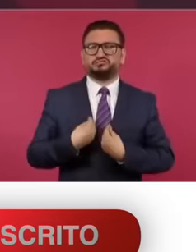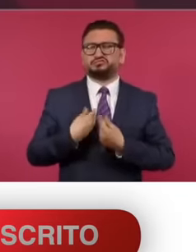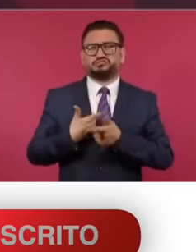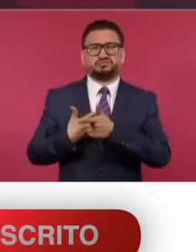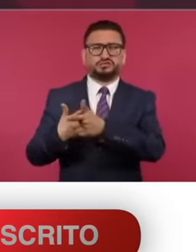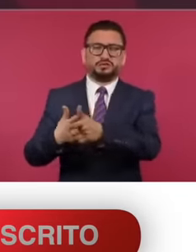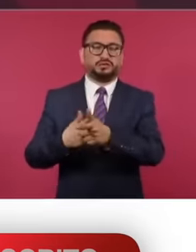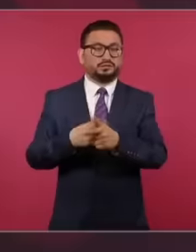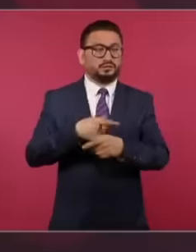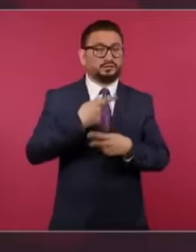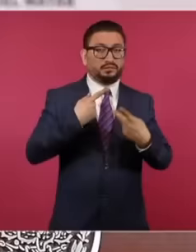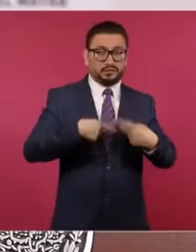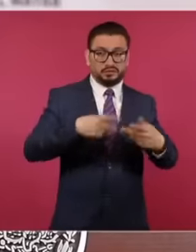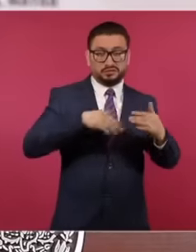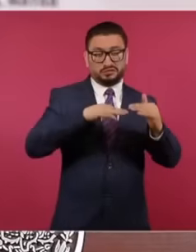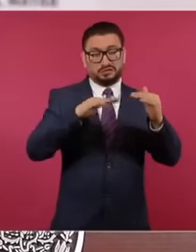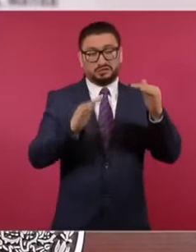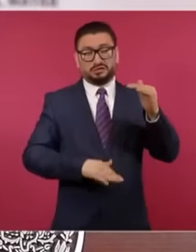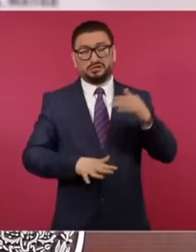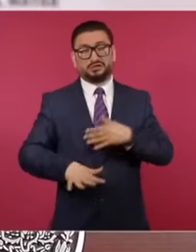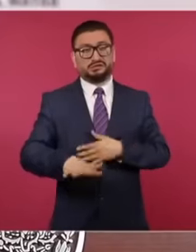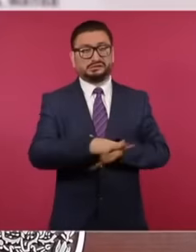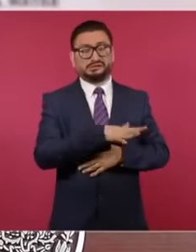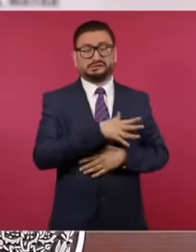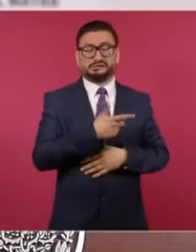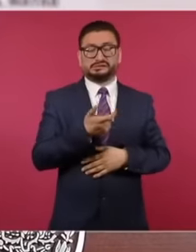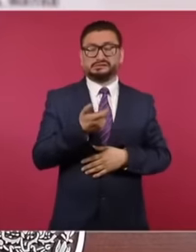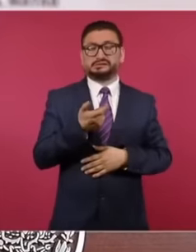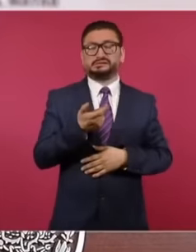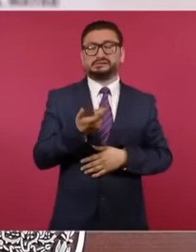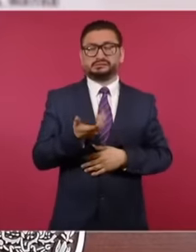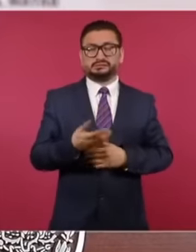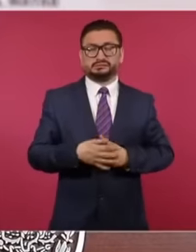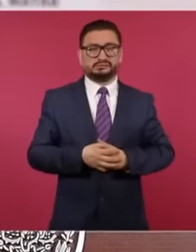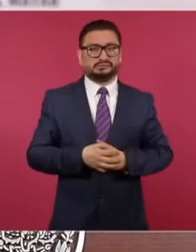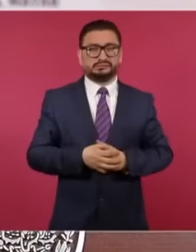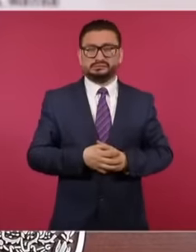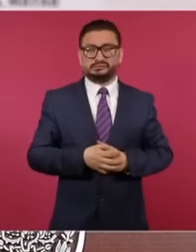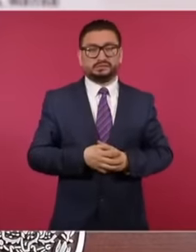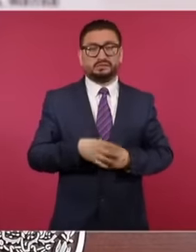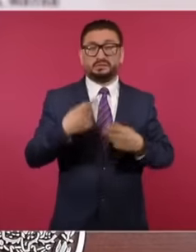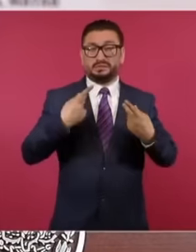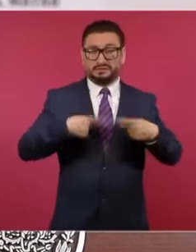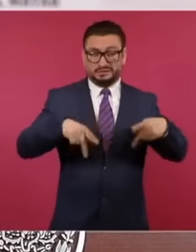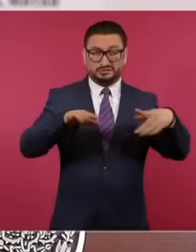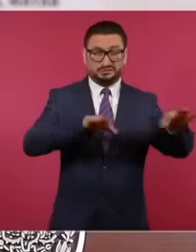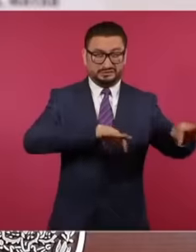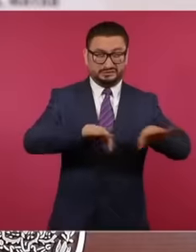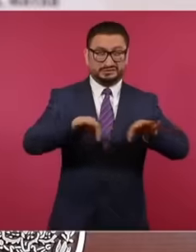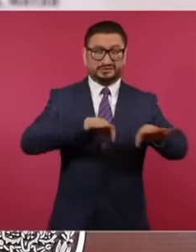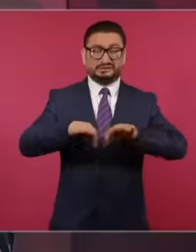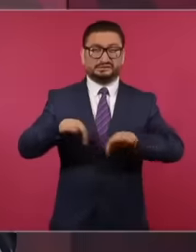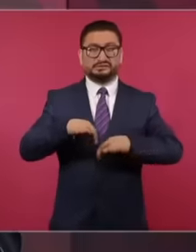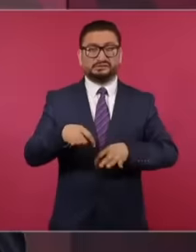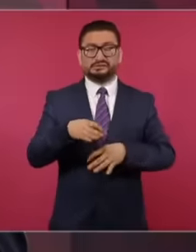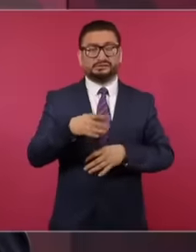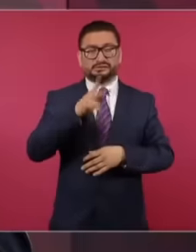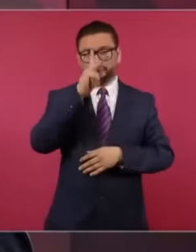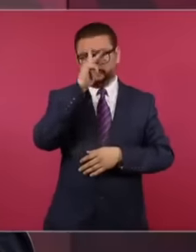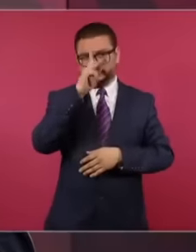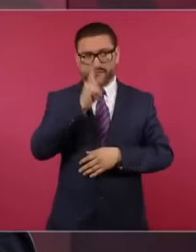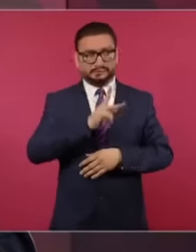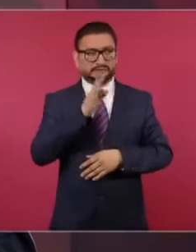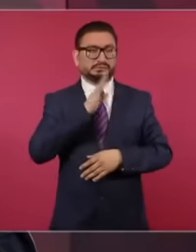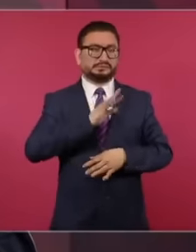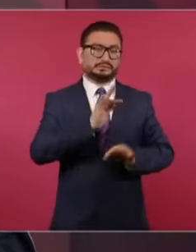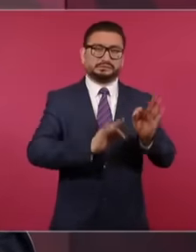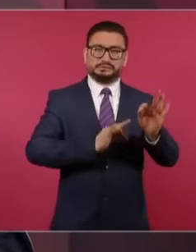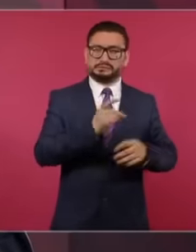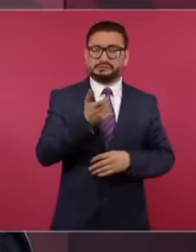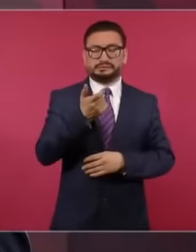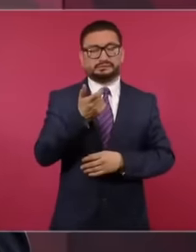the bottom are mistreated workers because that is how